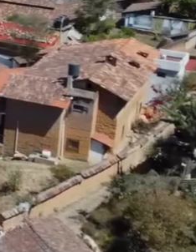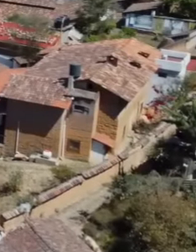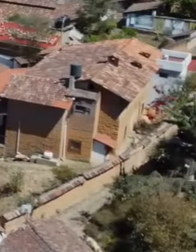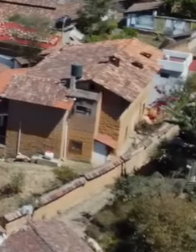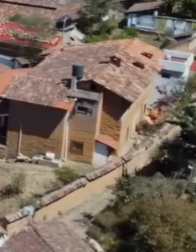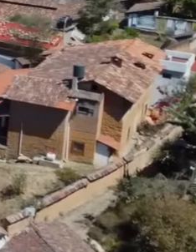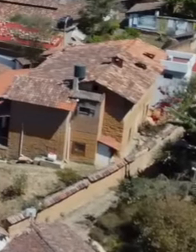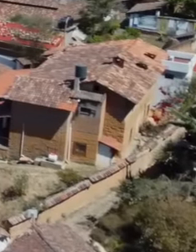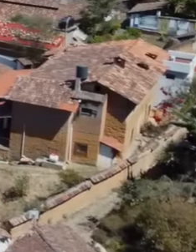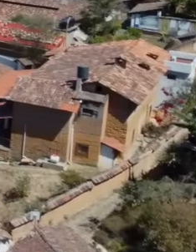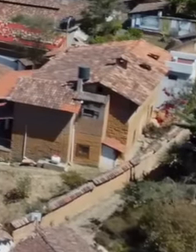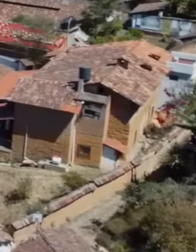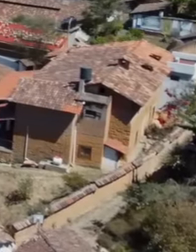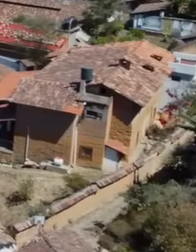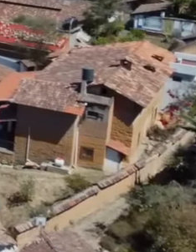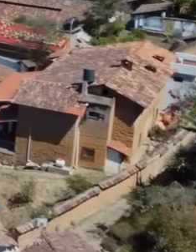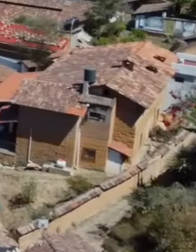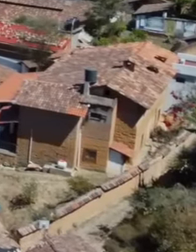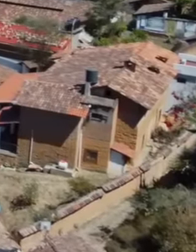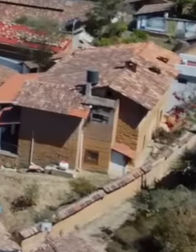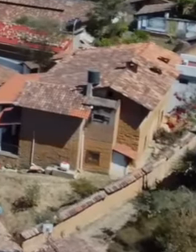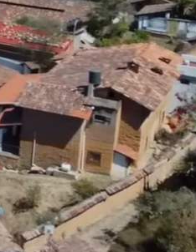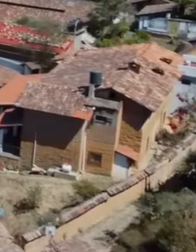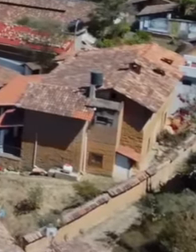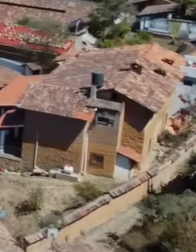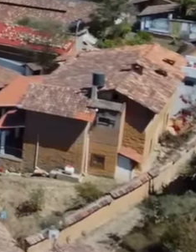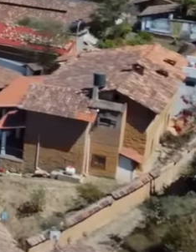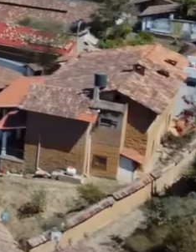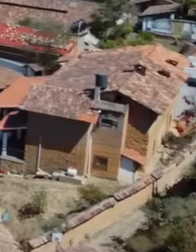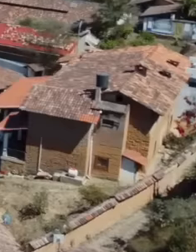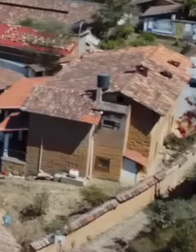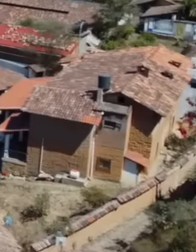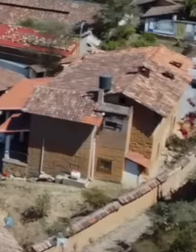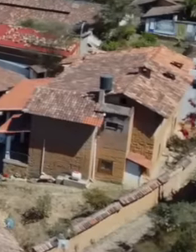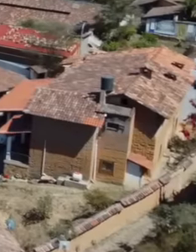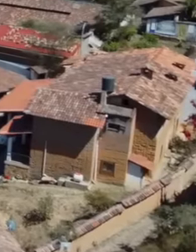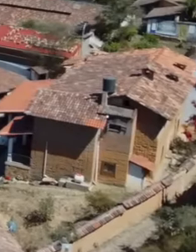only thing they have today is the army and the navy to go in their aid and assistance from the